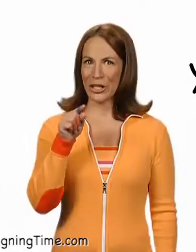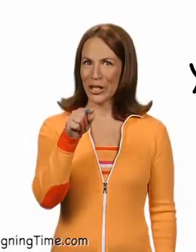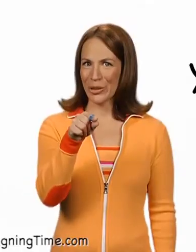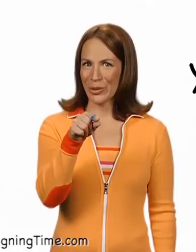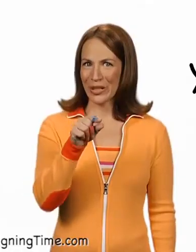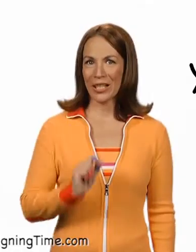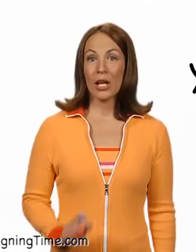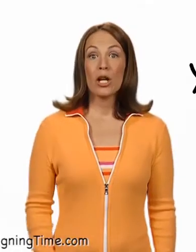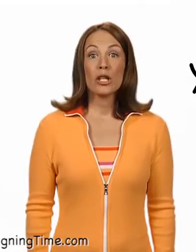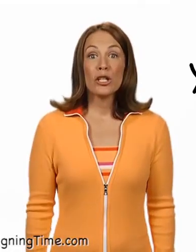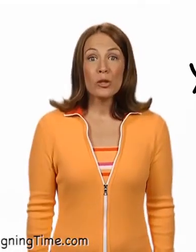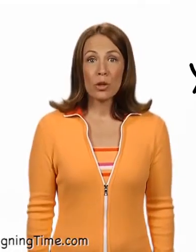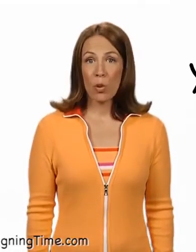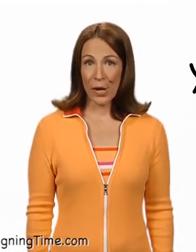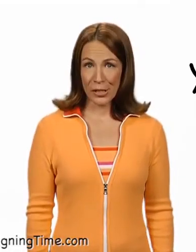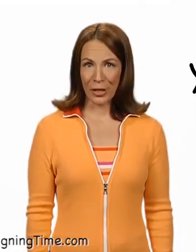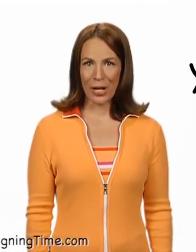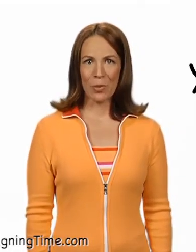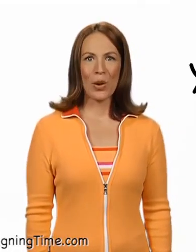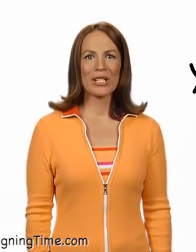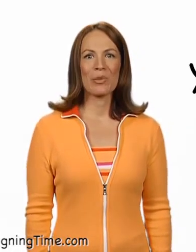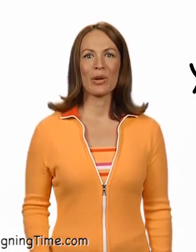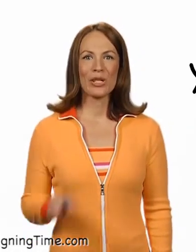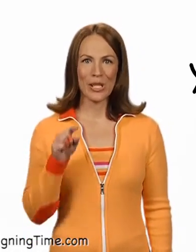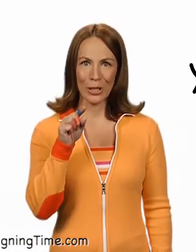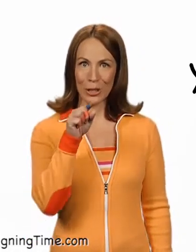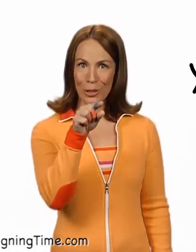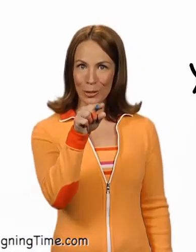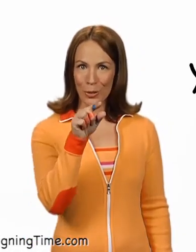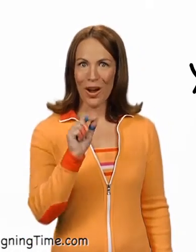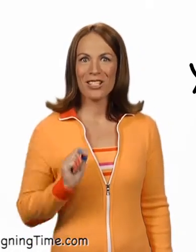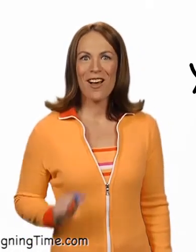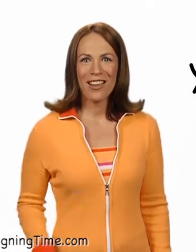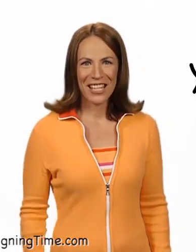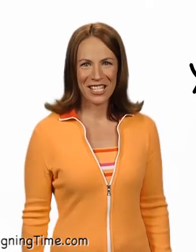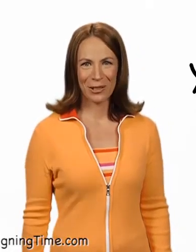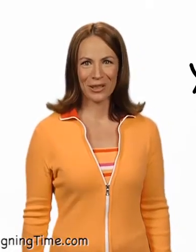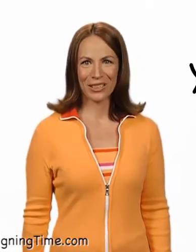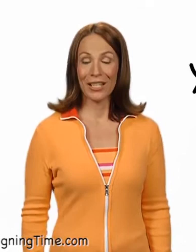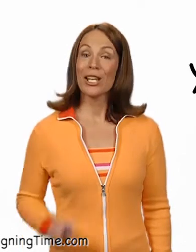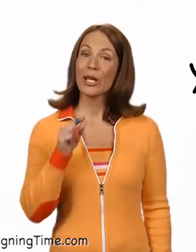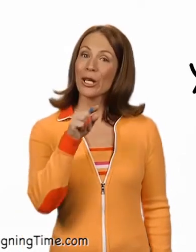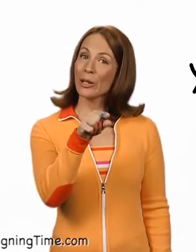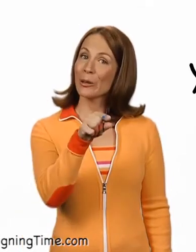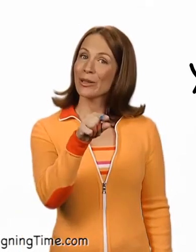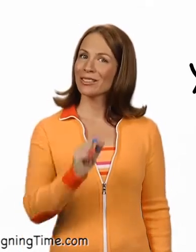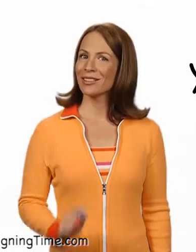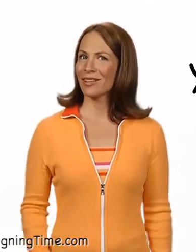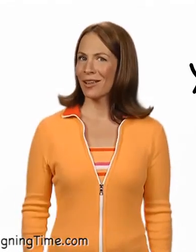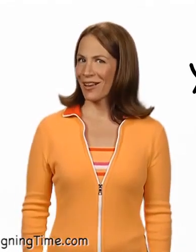You. Use your pointer and point to the person you are talking to. You.